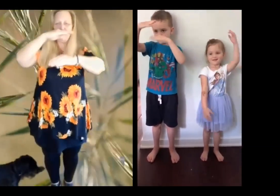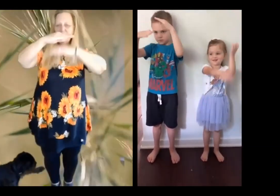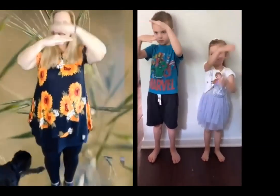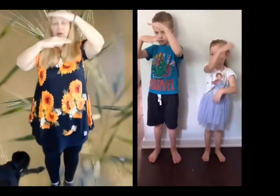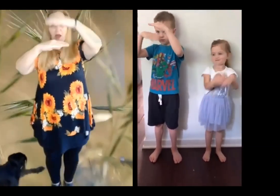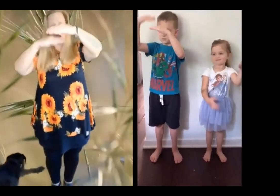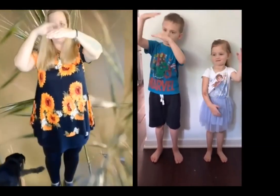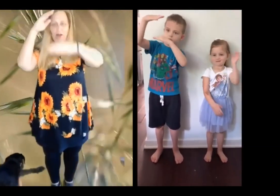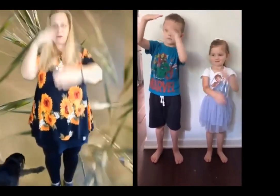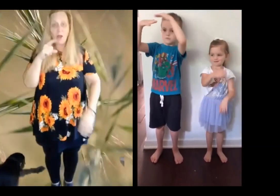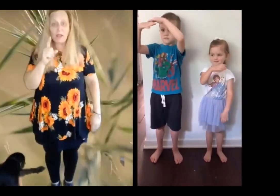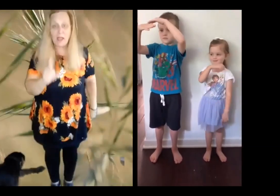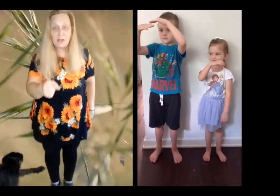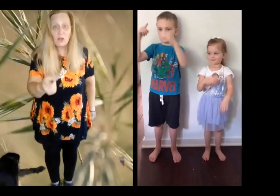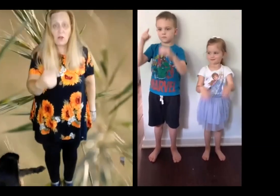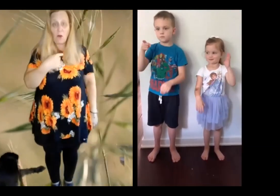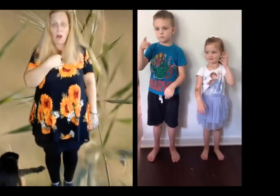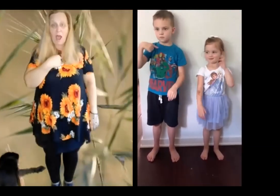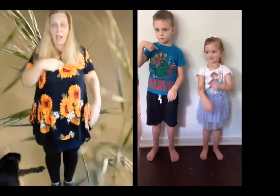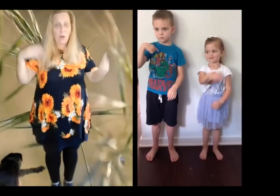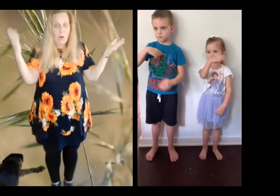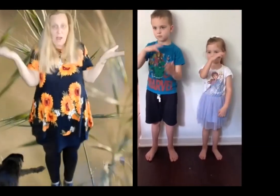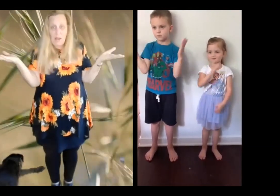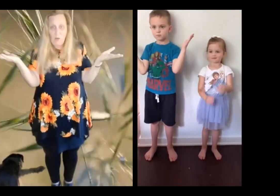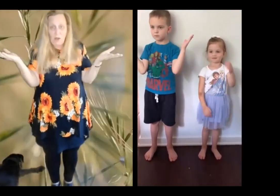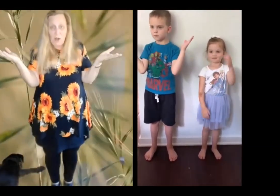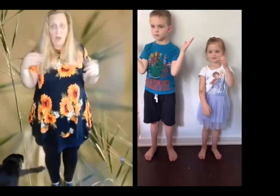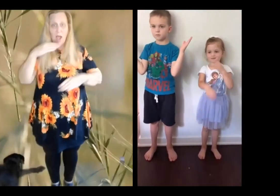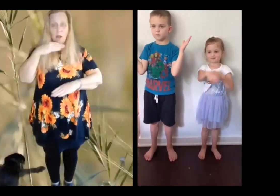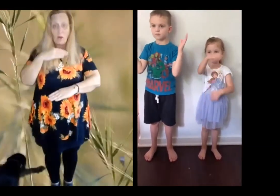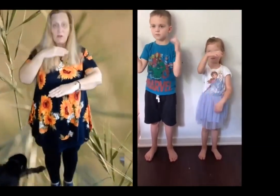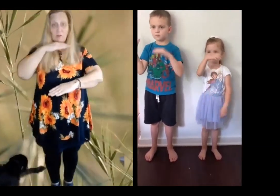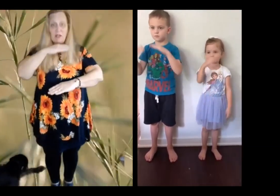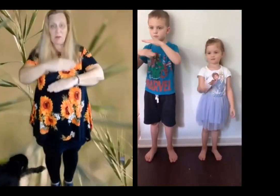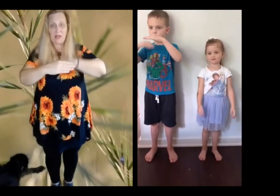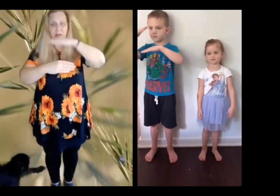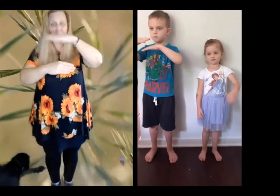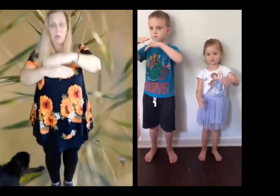Oats, peas, beans and barley grow. Oats, peas, beans and barley grow Can you or I or anyone know, how Oats, peas, beans and barley grow